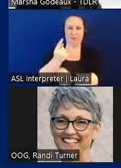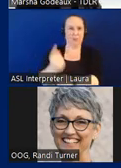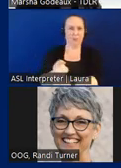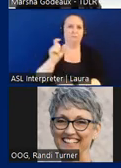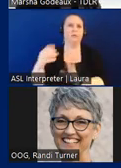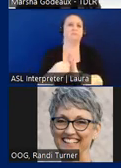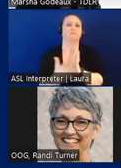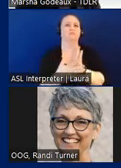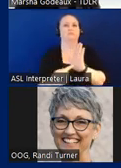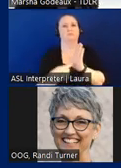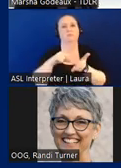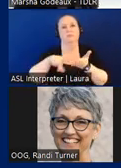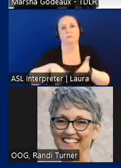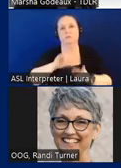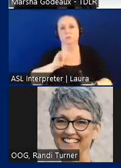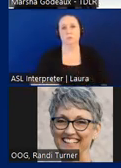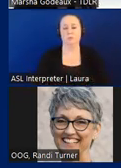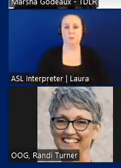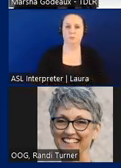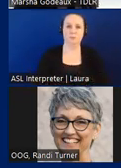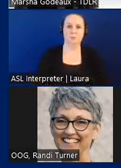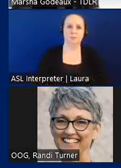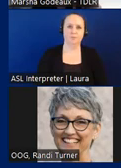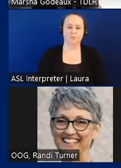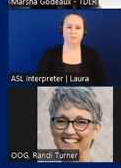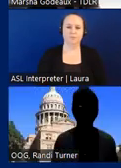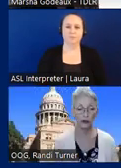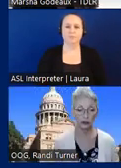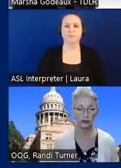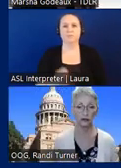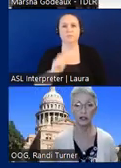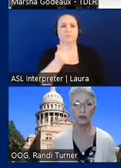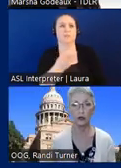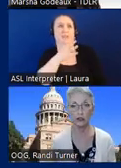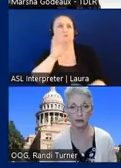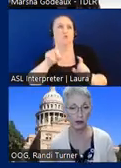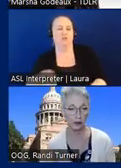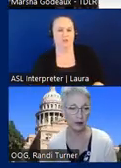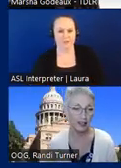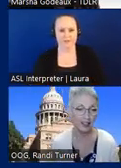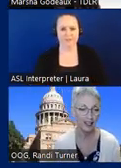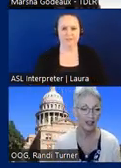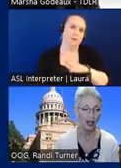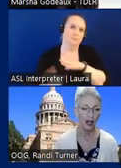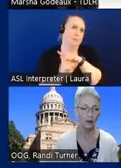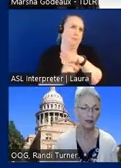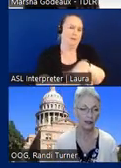inspection report okay several questions several questions that popped up okay i'm going to start